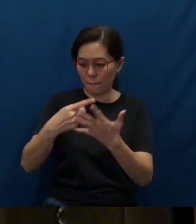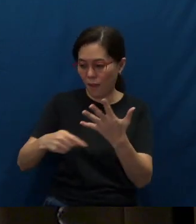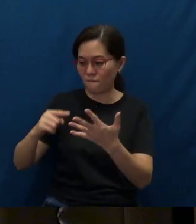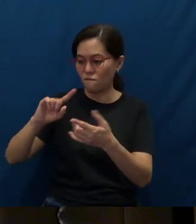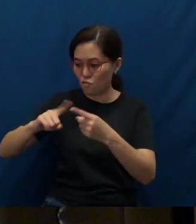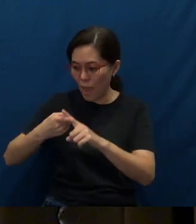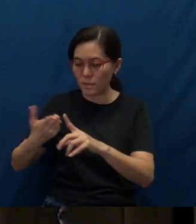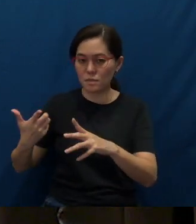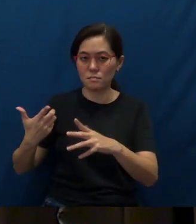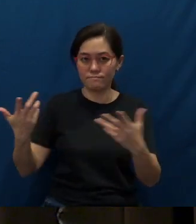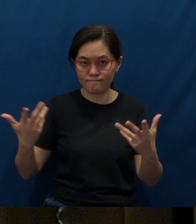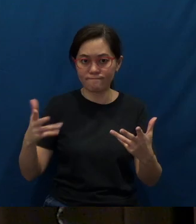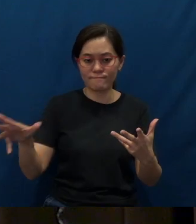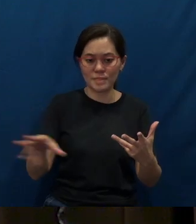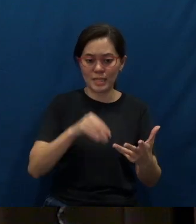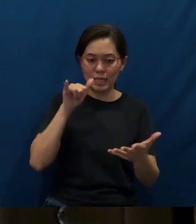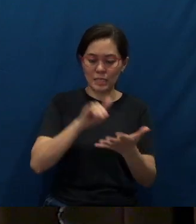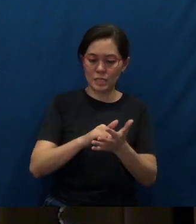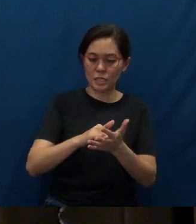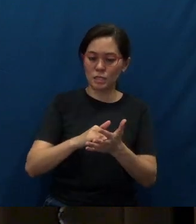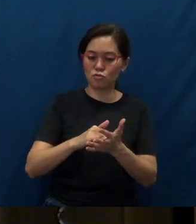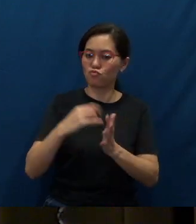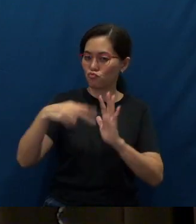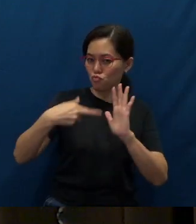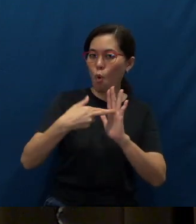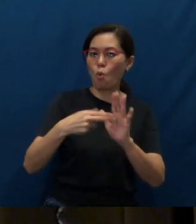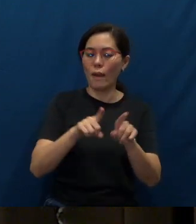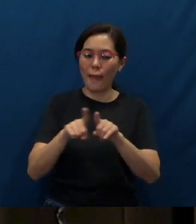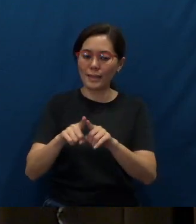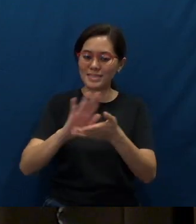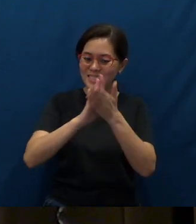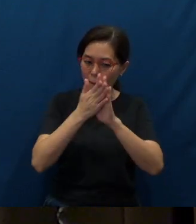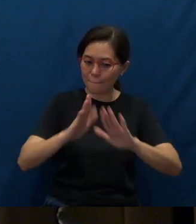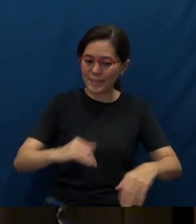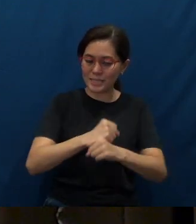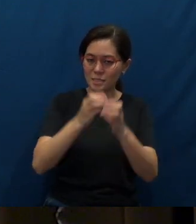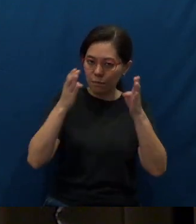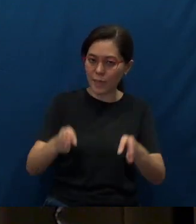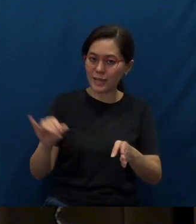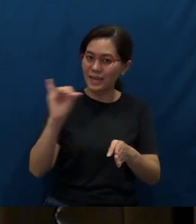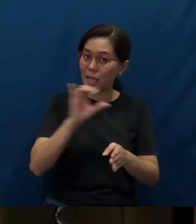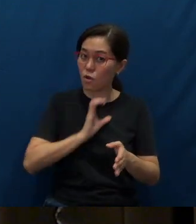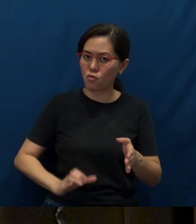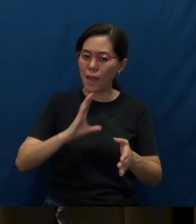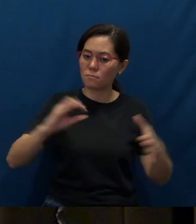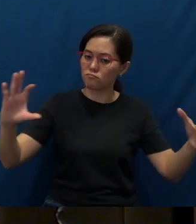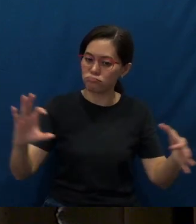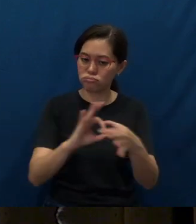to take on that role as peacemakers, as Christ would (have), and reconcile people?